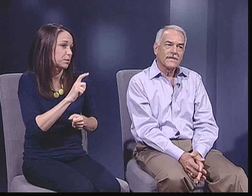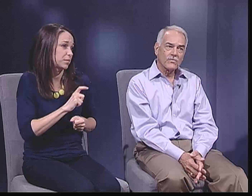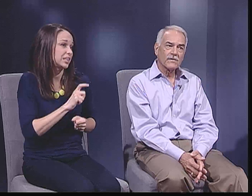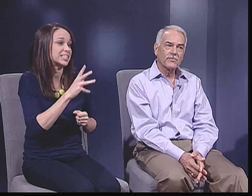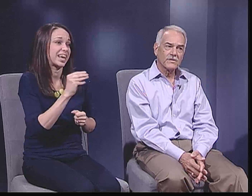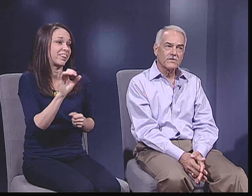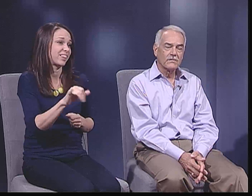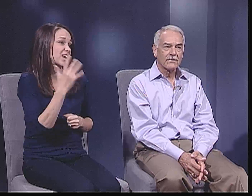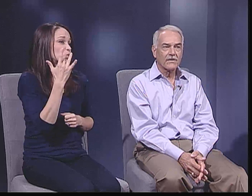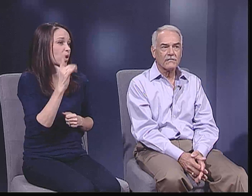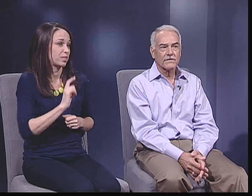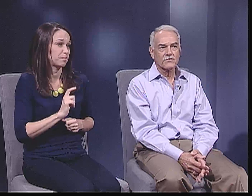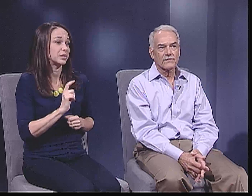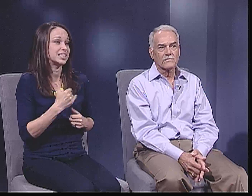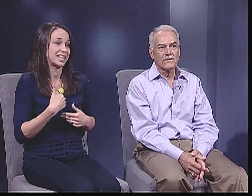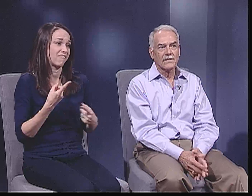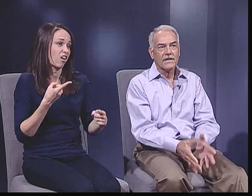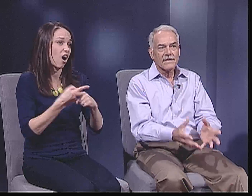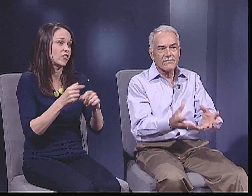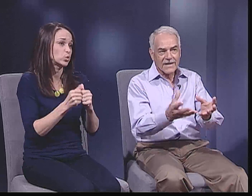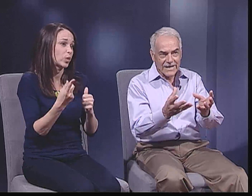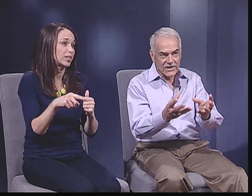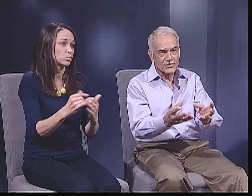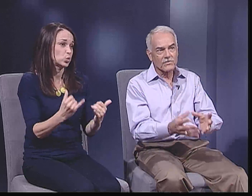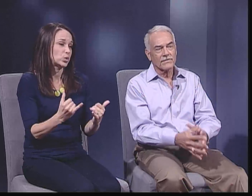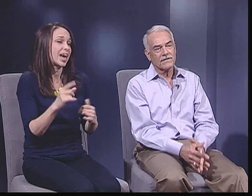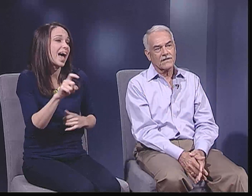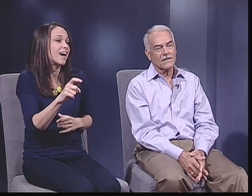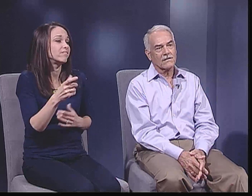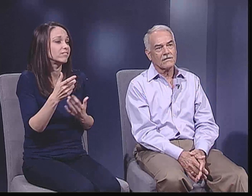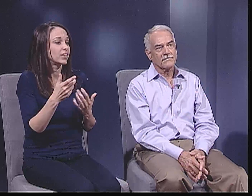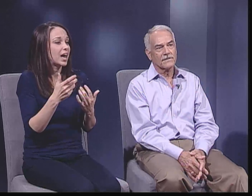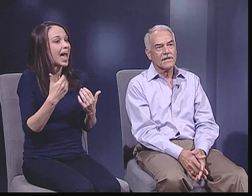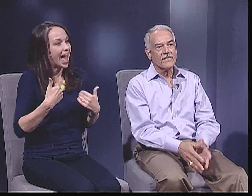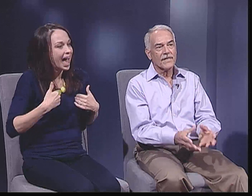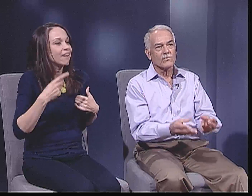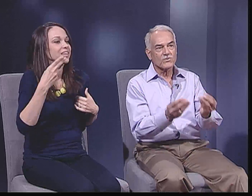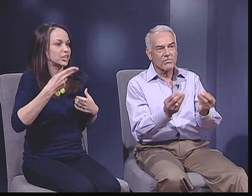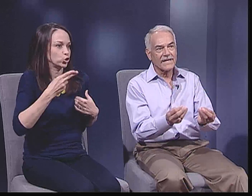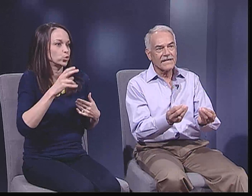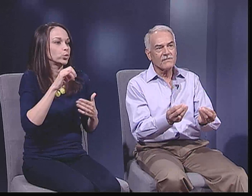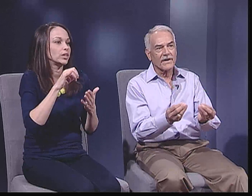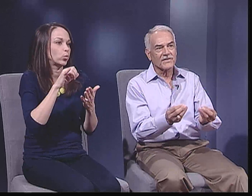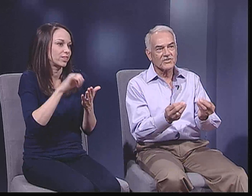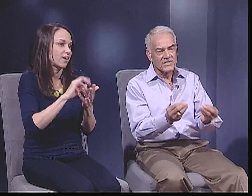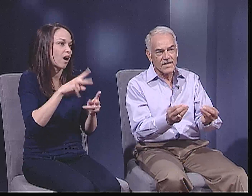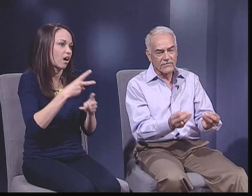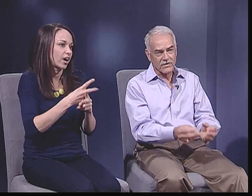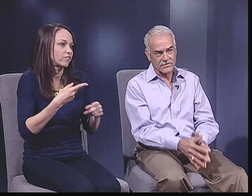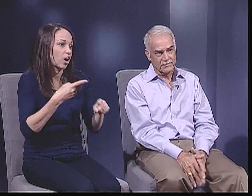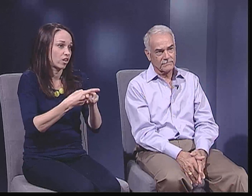Sometimes don't trust the police, and that's why the police do have conflicts with them today. They've got a history of that kind of conflict